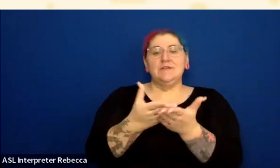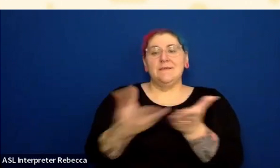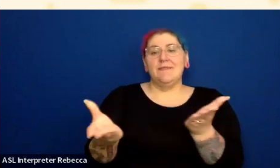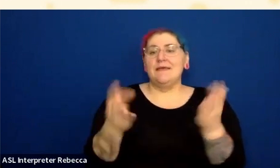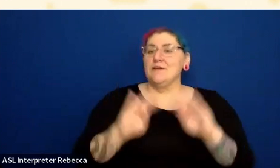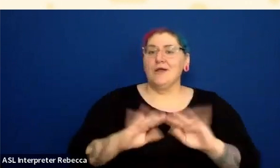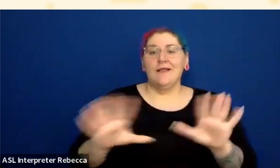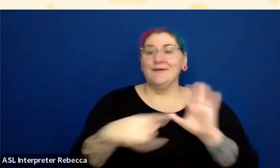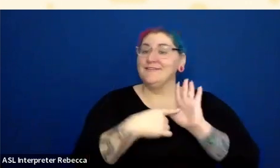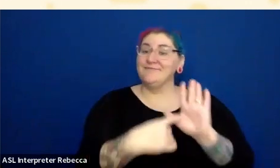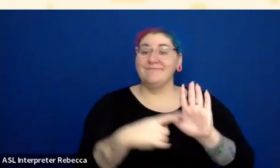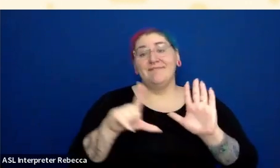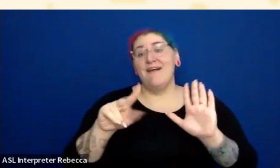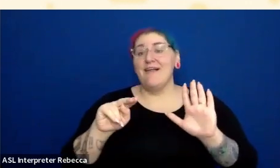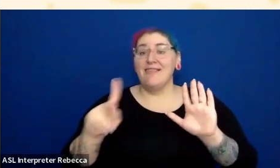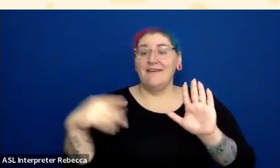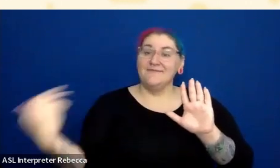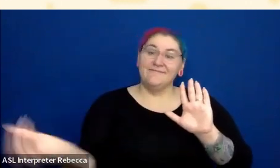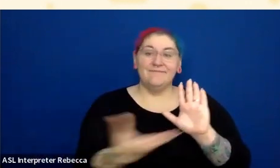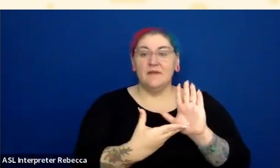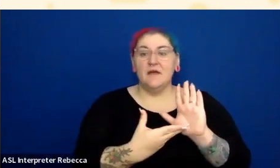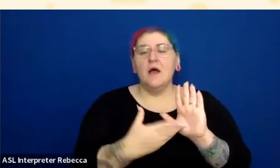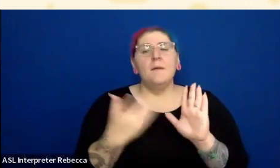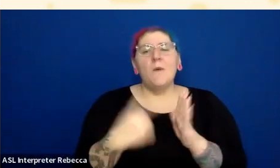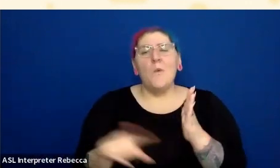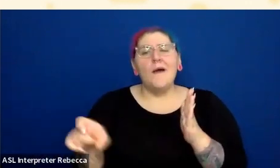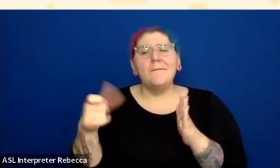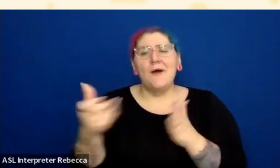So how about the non-link text for some of these though?